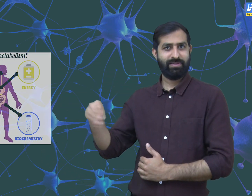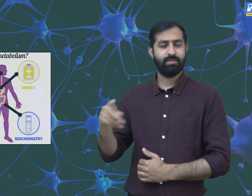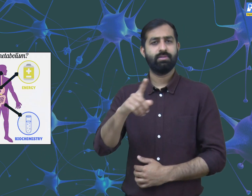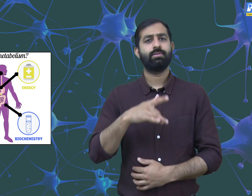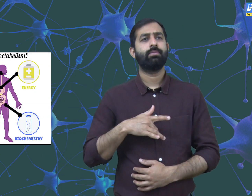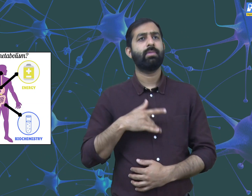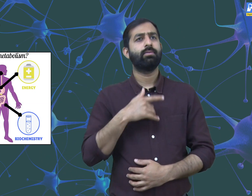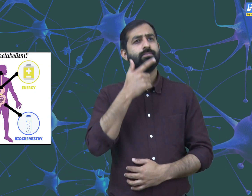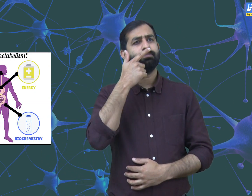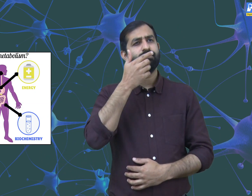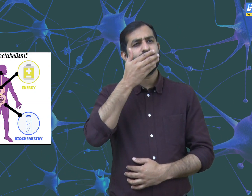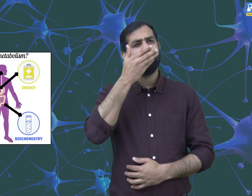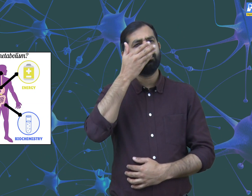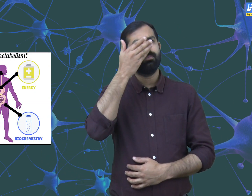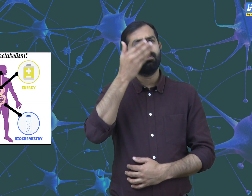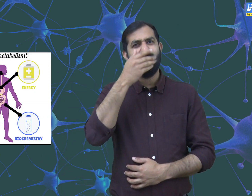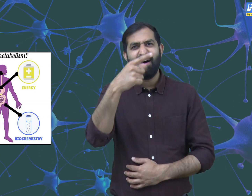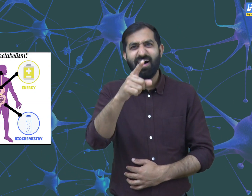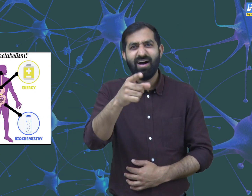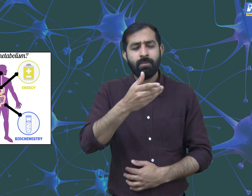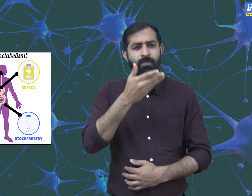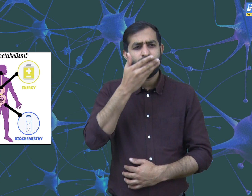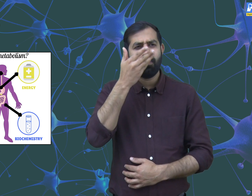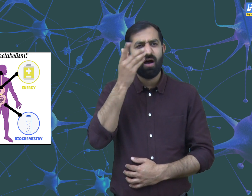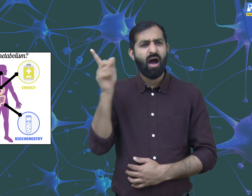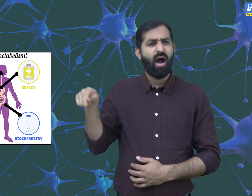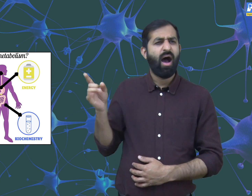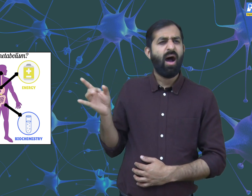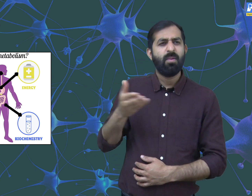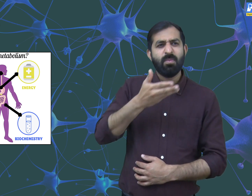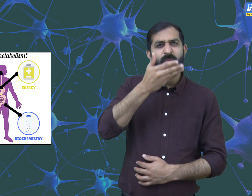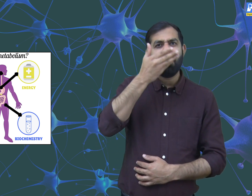around we notice an odor that tells us that we are exposed to something in the air that